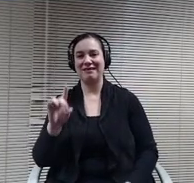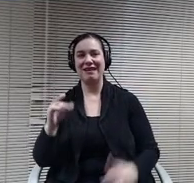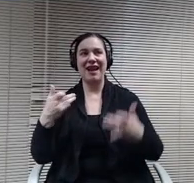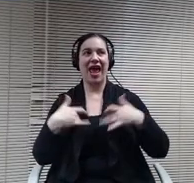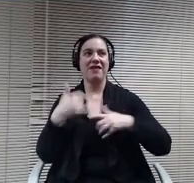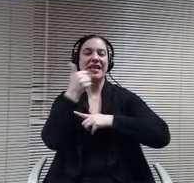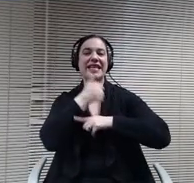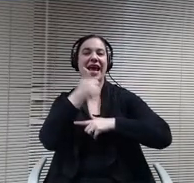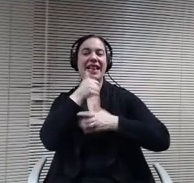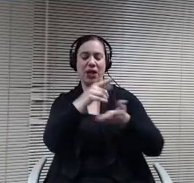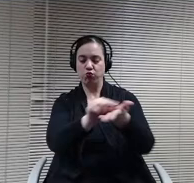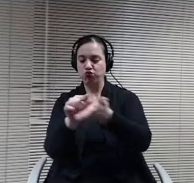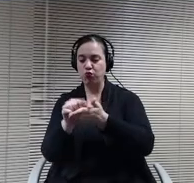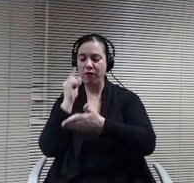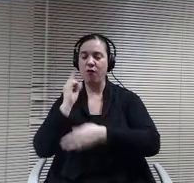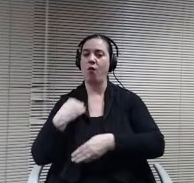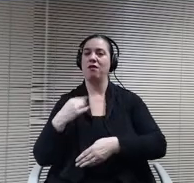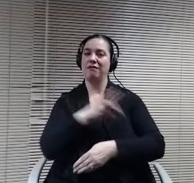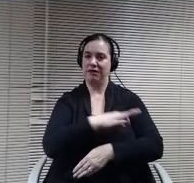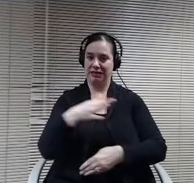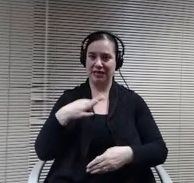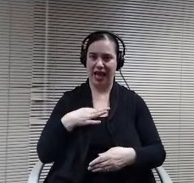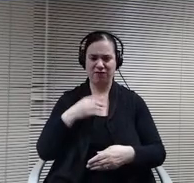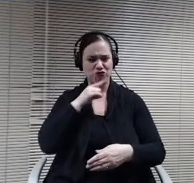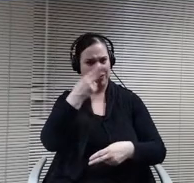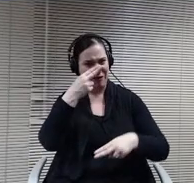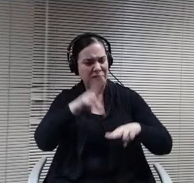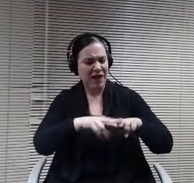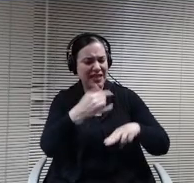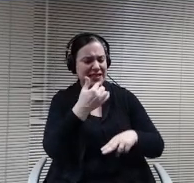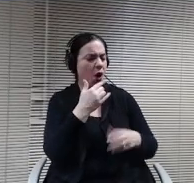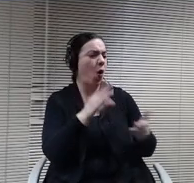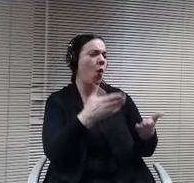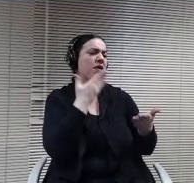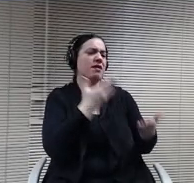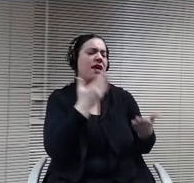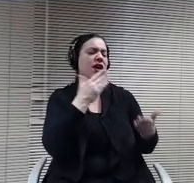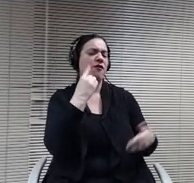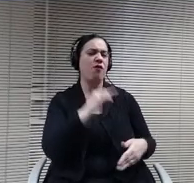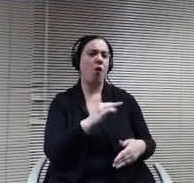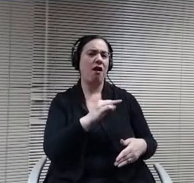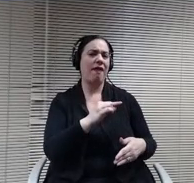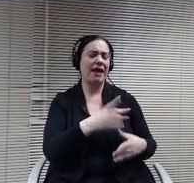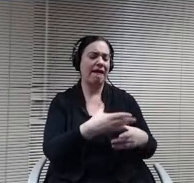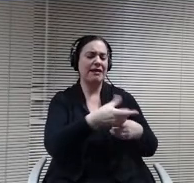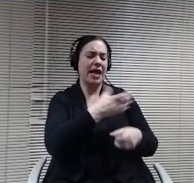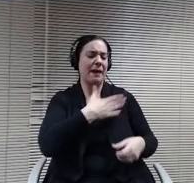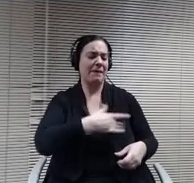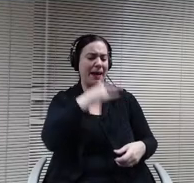simple things like hey thanks for taking my kids for 10 extra minutes of recess. It helped me take care of some things I